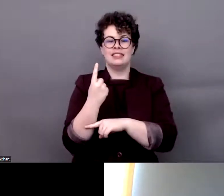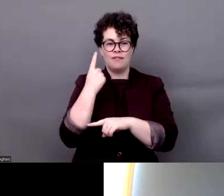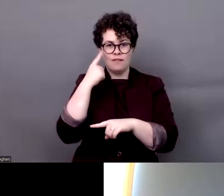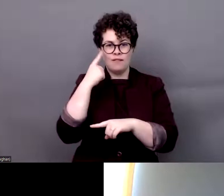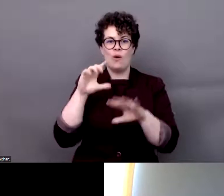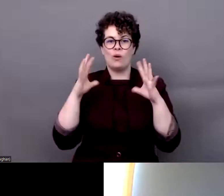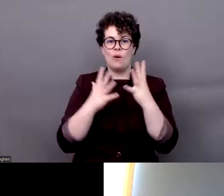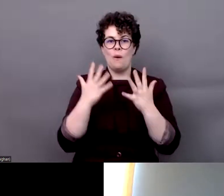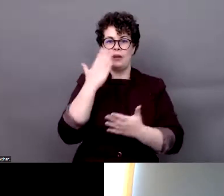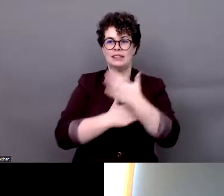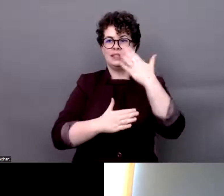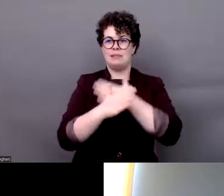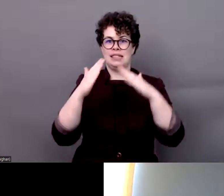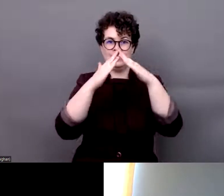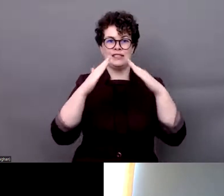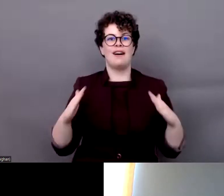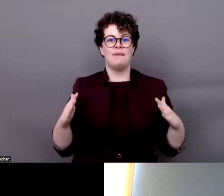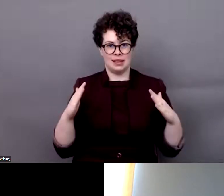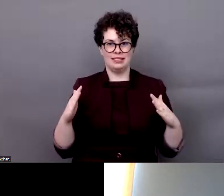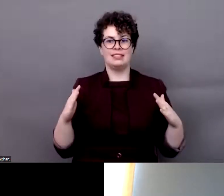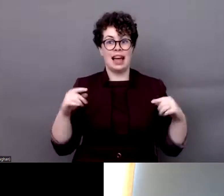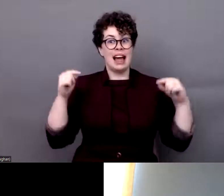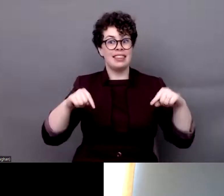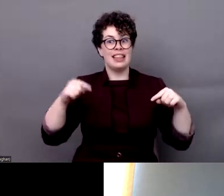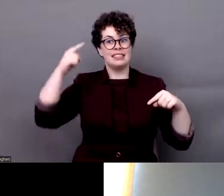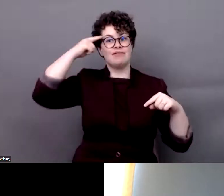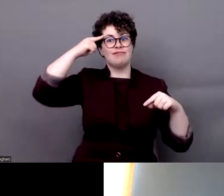minority disability summit organized